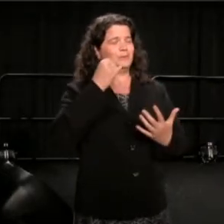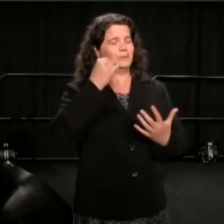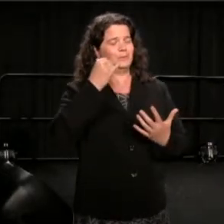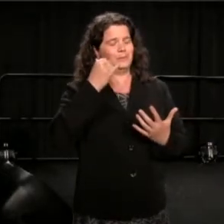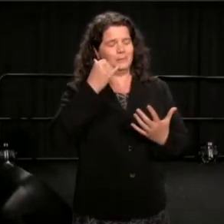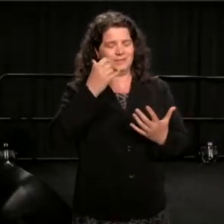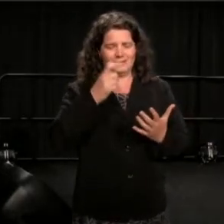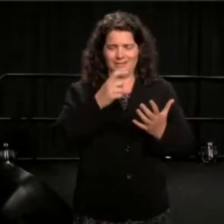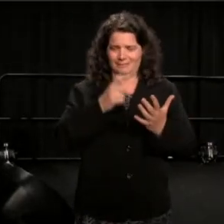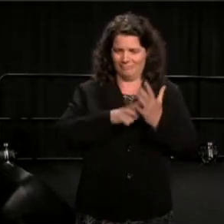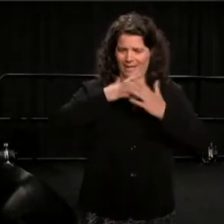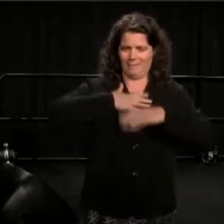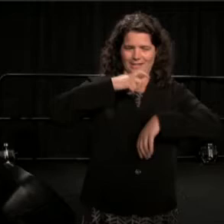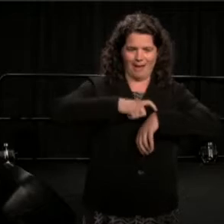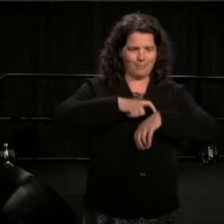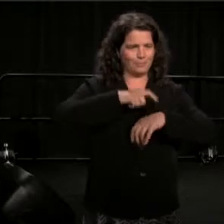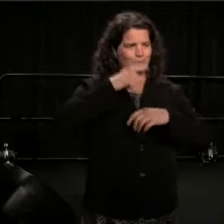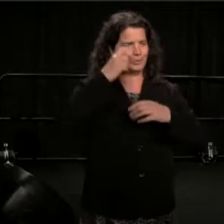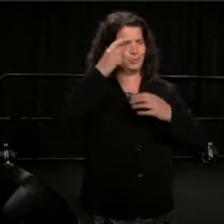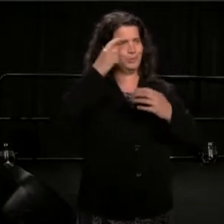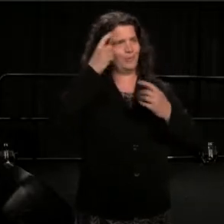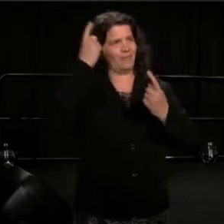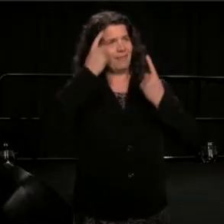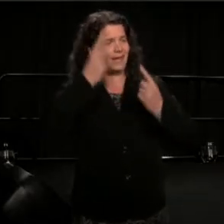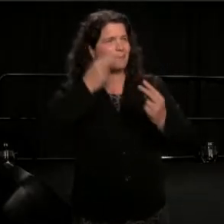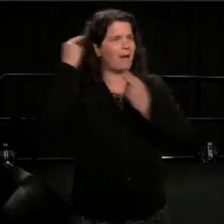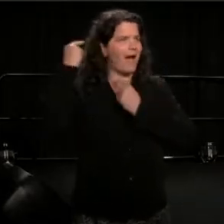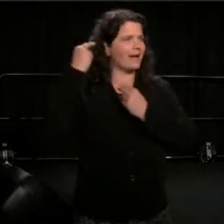to the Wilson-Brustein debate.